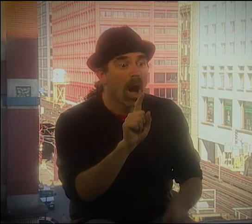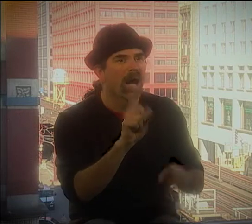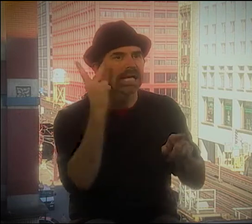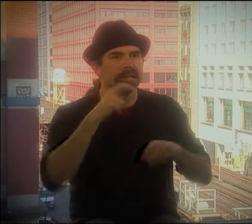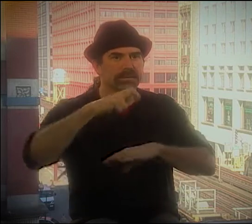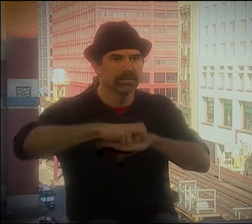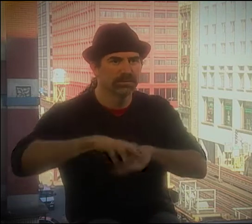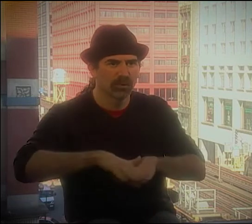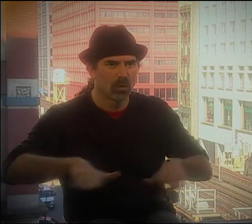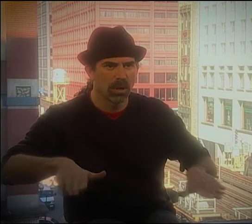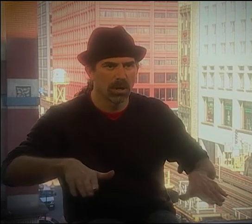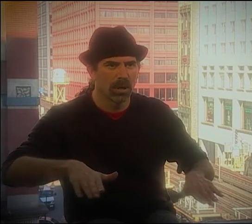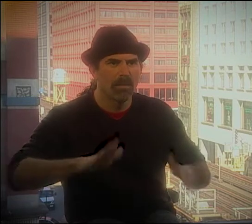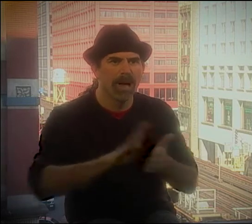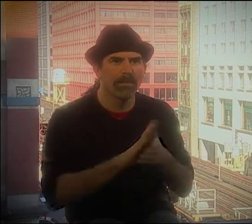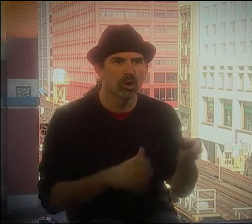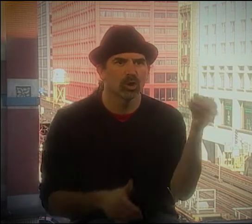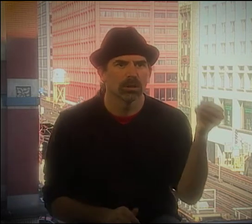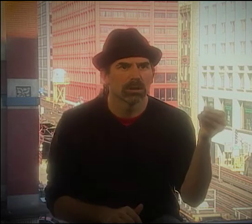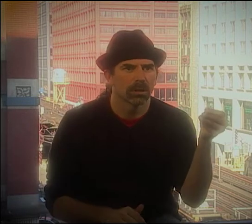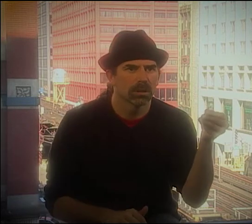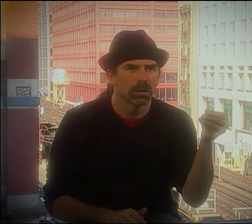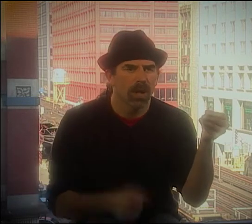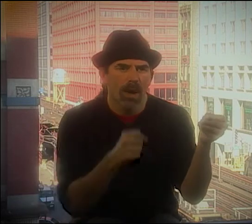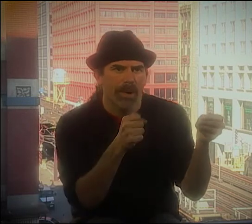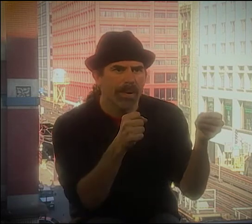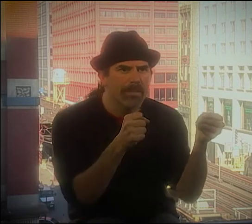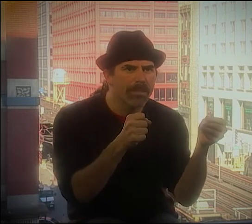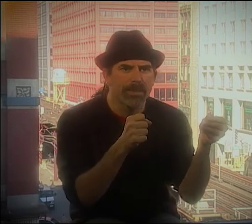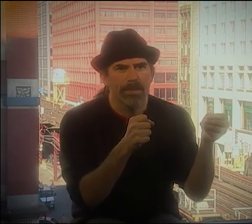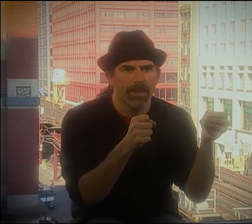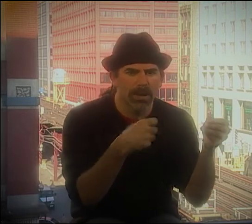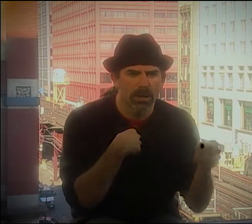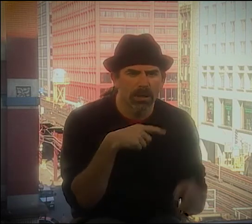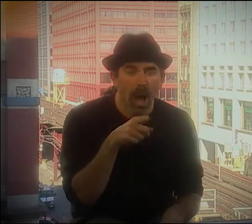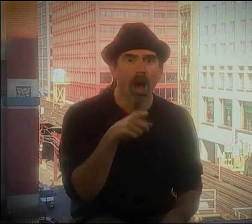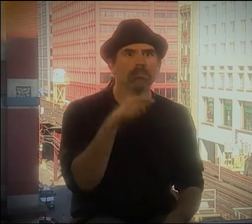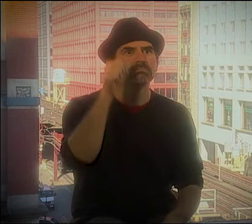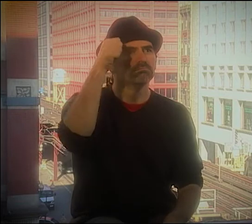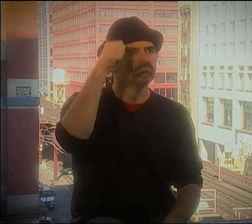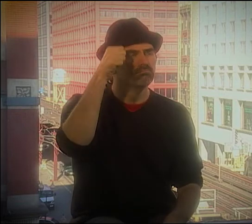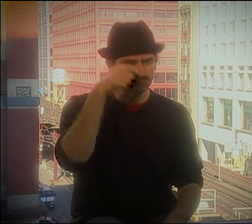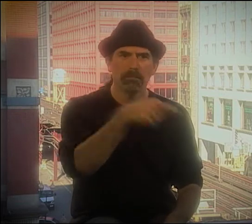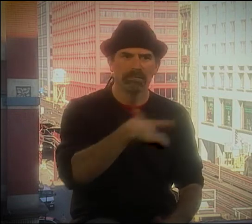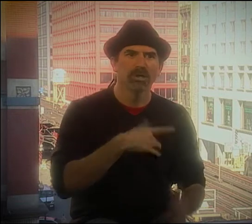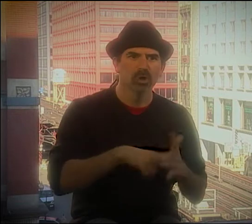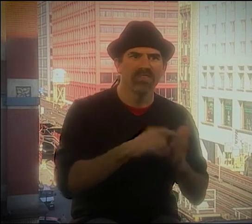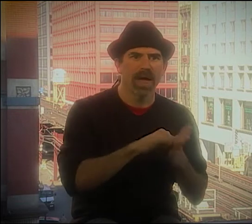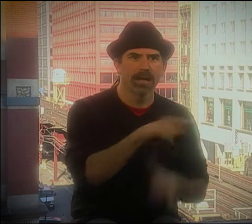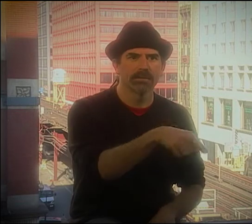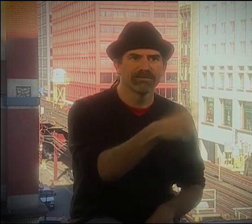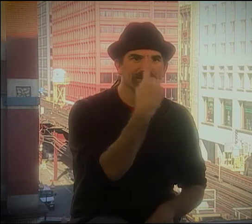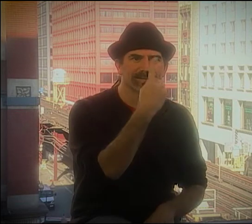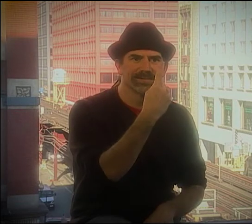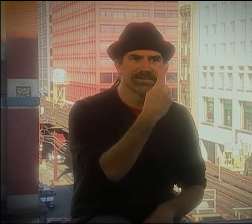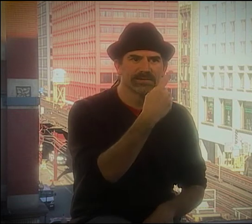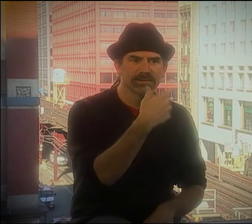SO I REMEMBER SEEING KENNY SITTING ON THE FLOOR HOLDING A PIECE OF PAPER AND TALKING INTO A MIC.